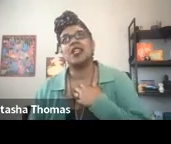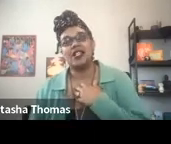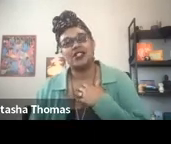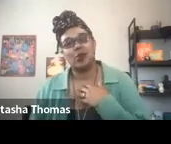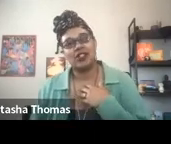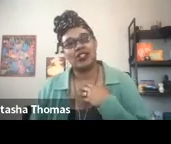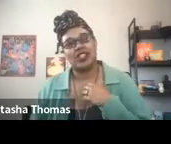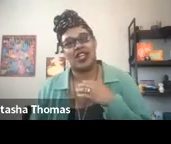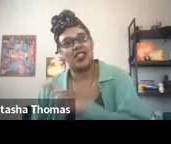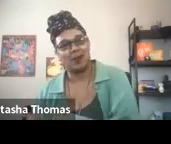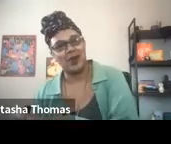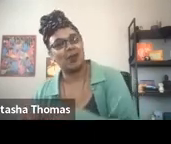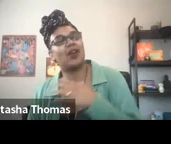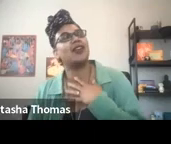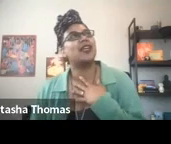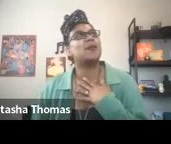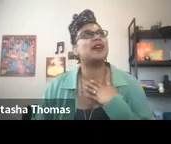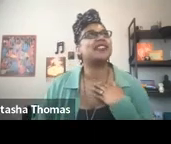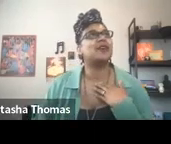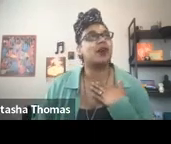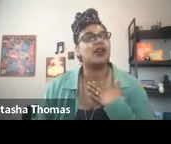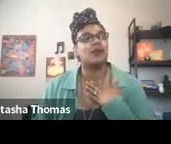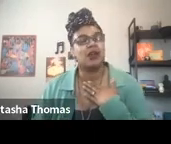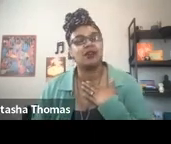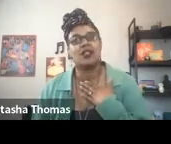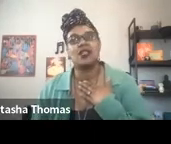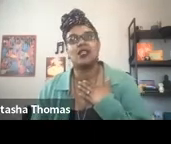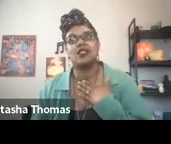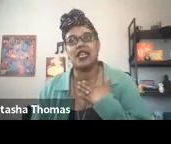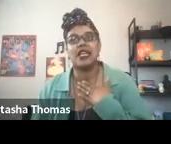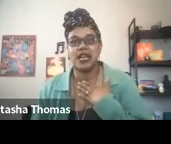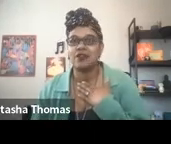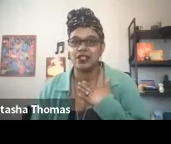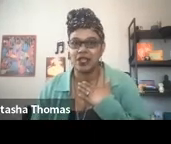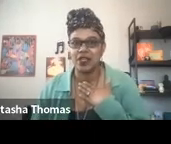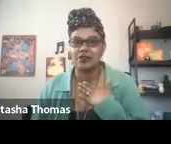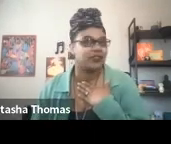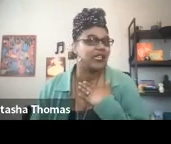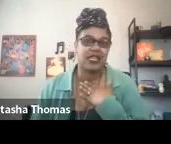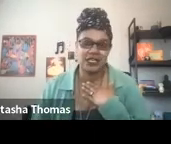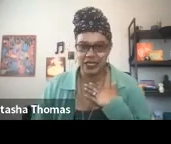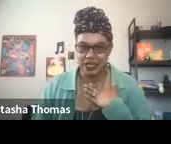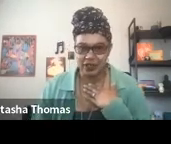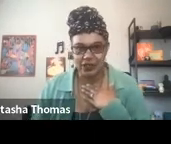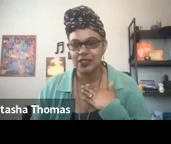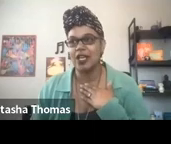Not so much the murder part, but the part about taking care of each other, fleeing into the hills.